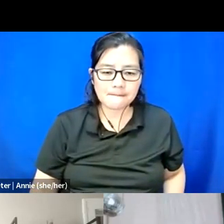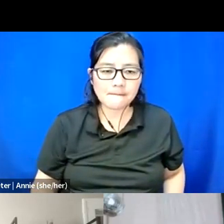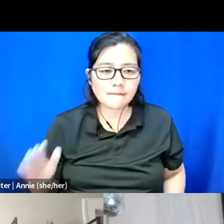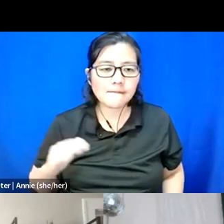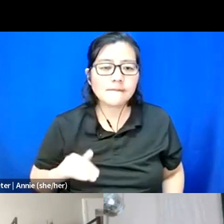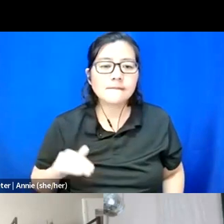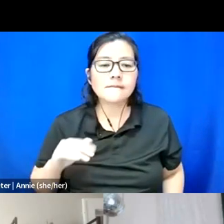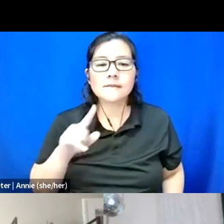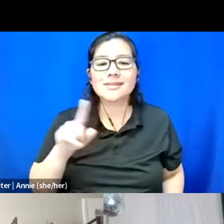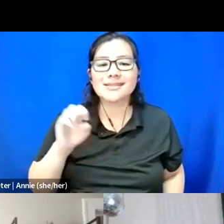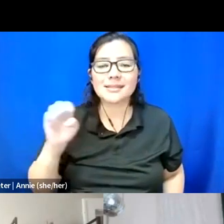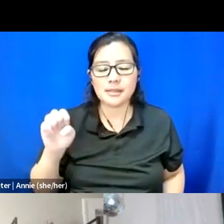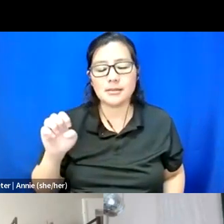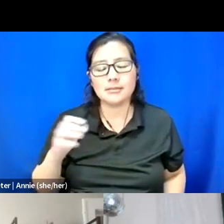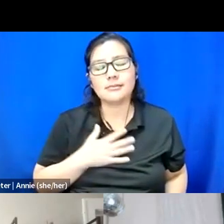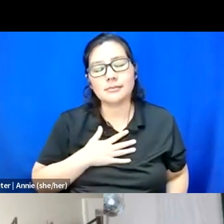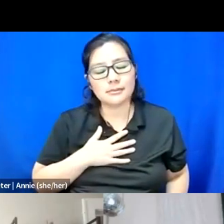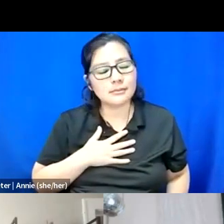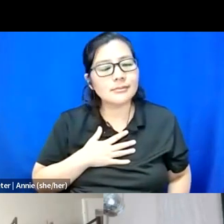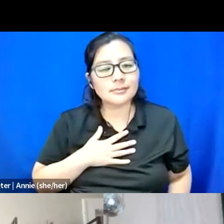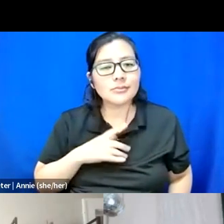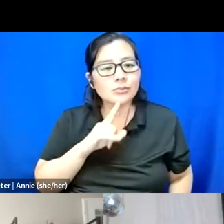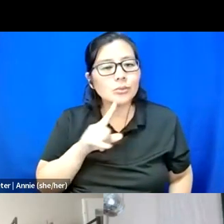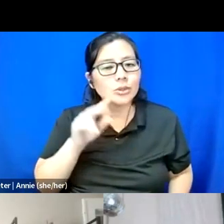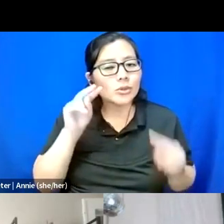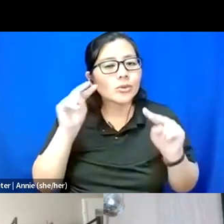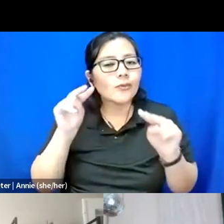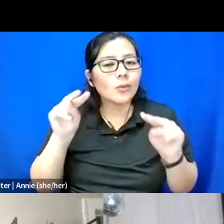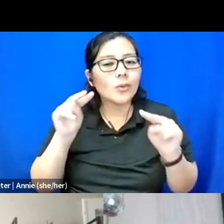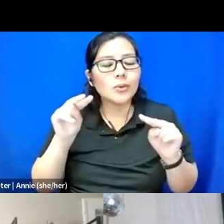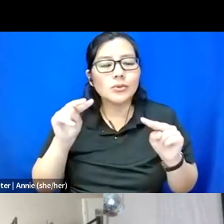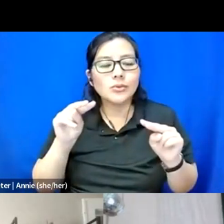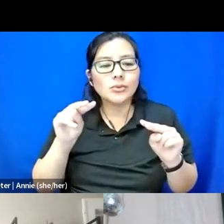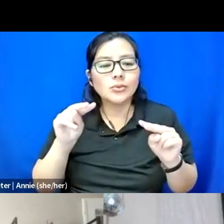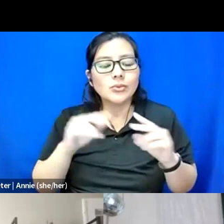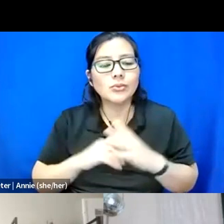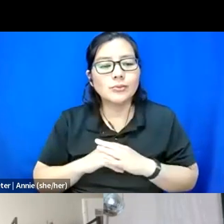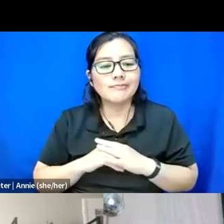Yeah. I actually like I'm really looking forward to like your projects coming